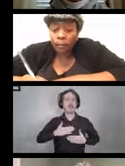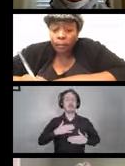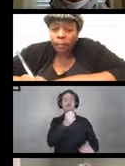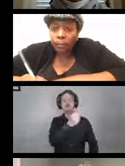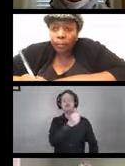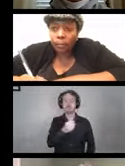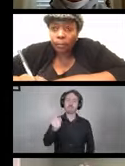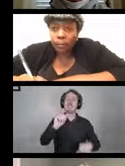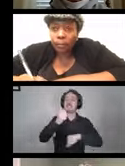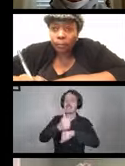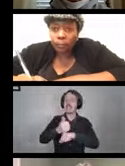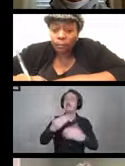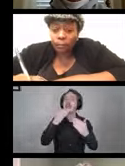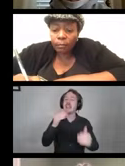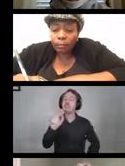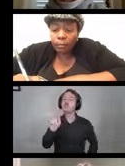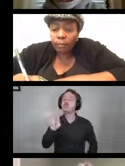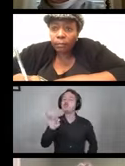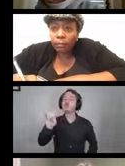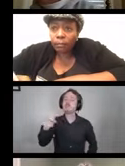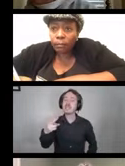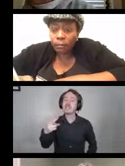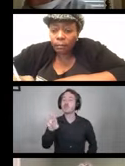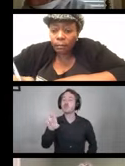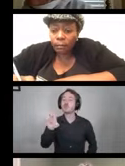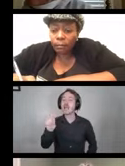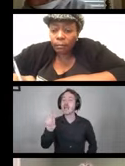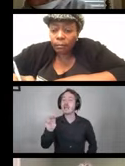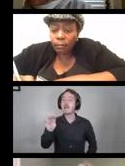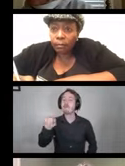Thank you to Trish Redmond who helped develop a lot of the content